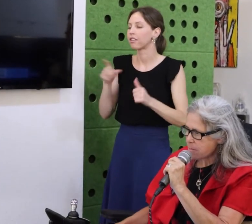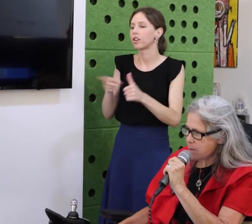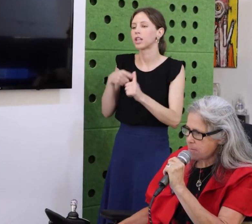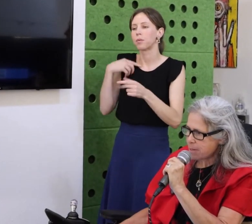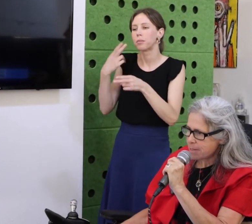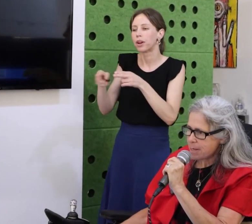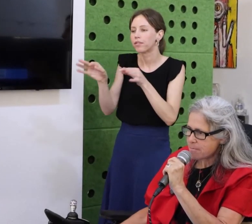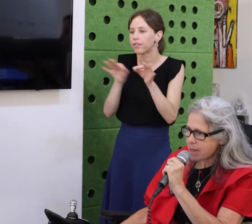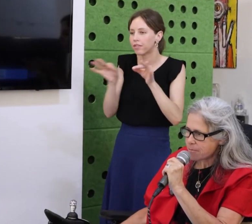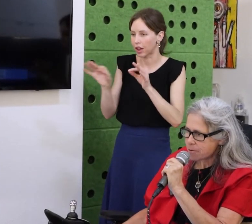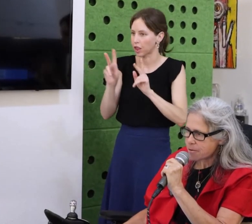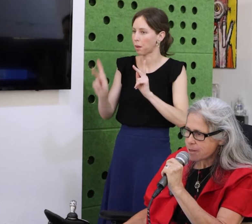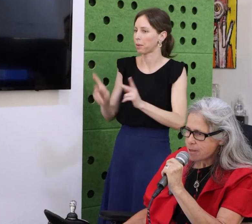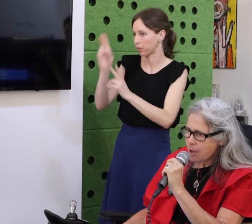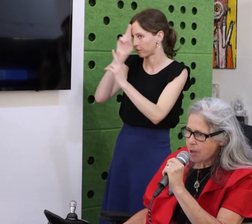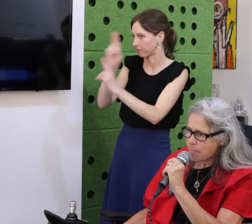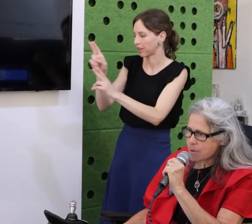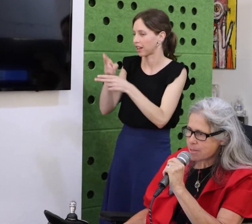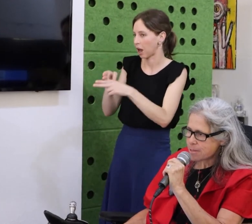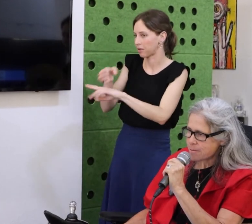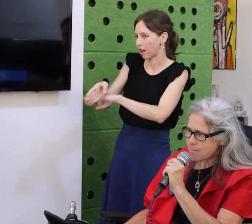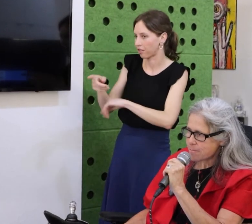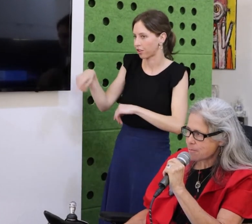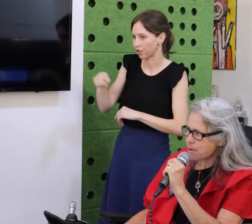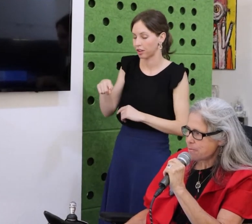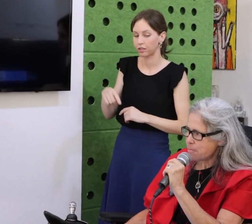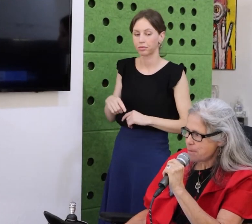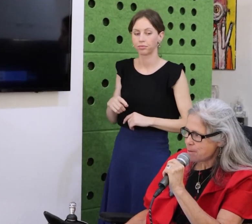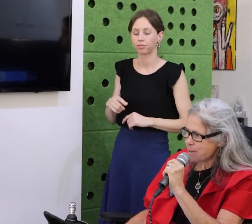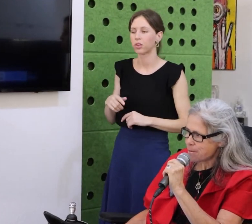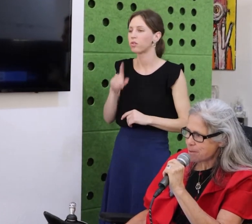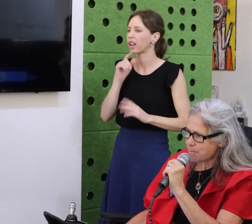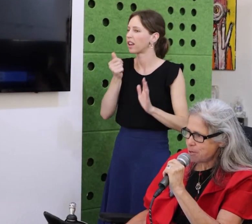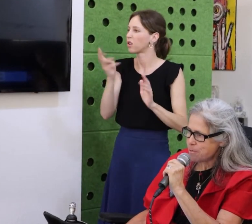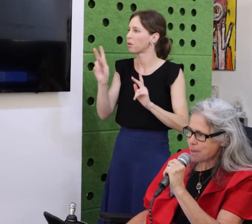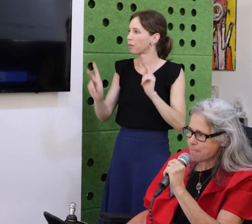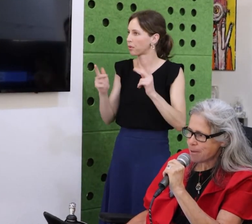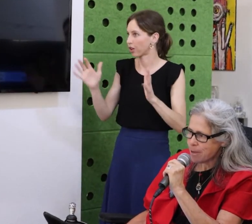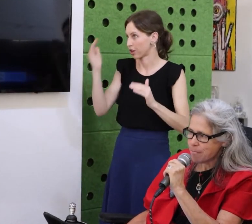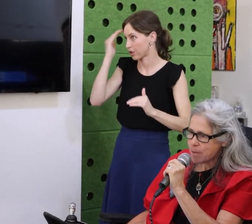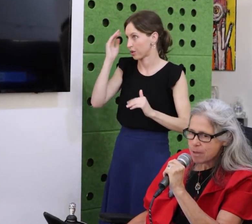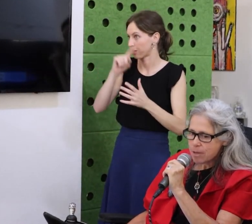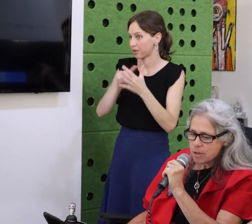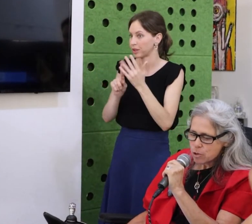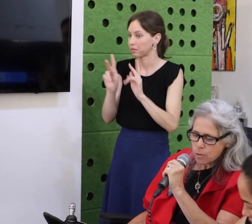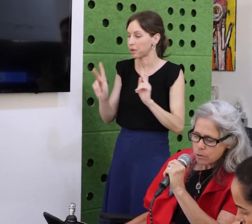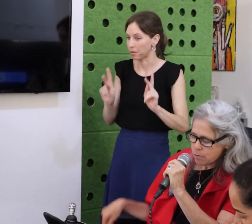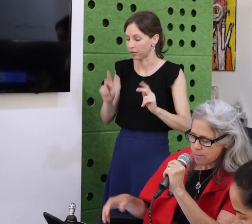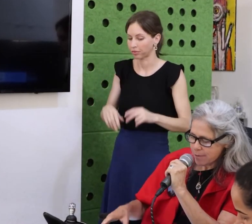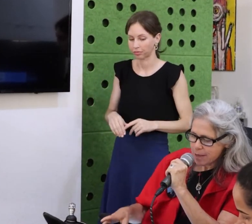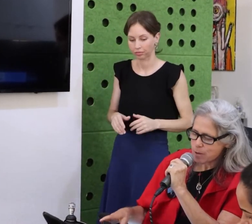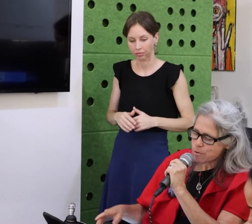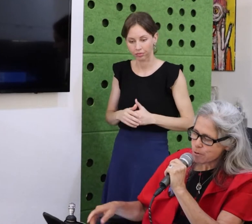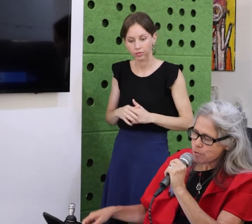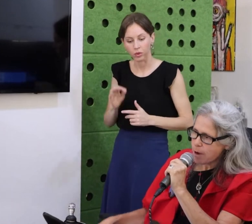You know, we spend most of our time pointing out what doesn’t work.